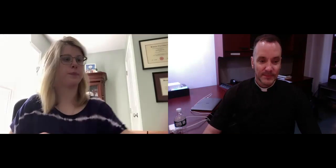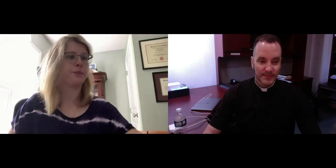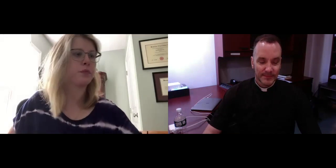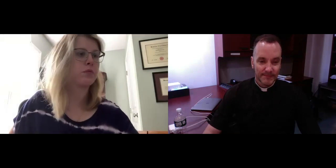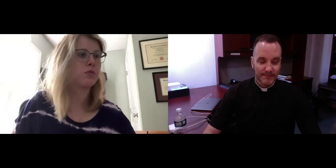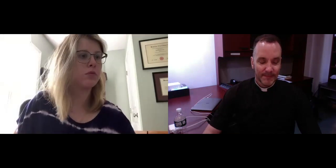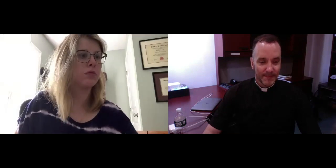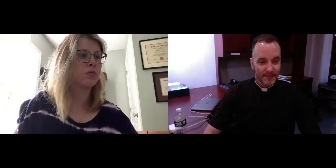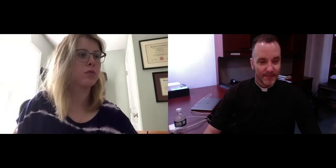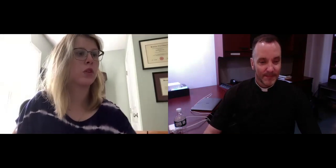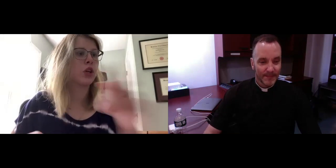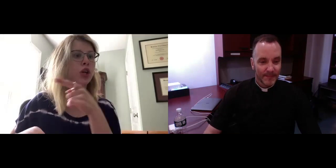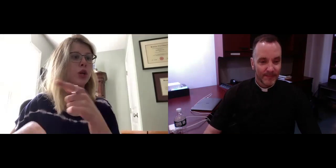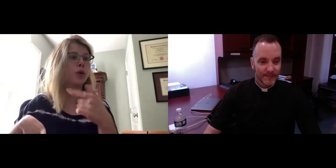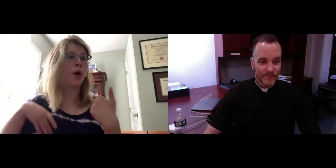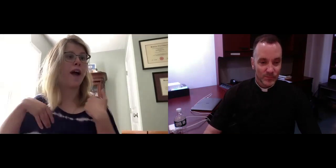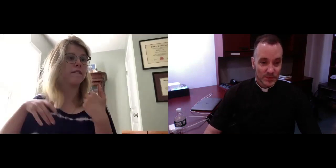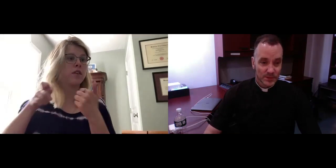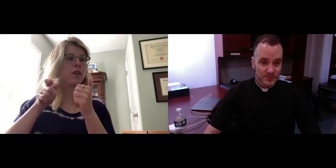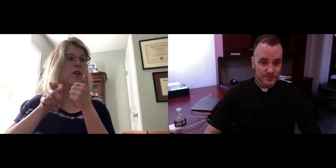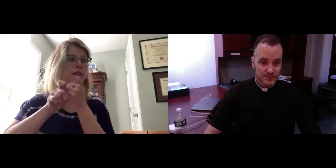Saint Paul to Timothy.